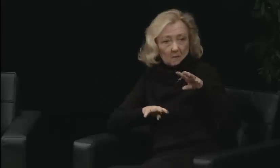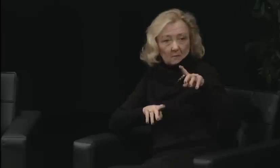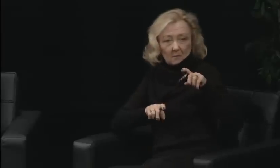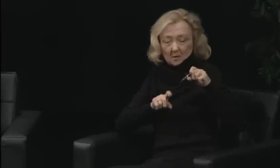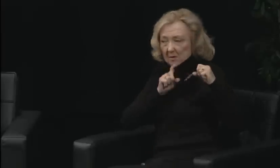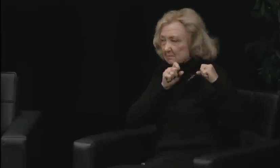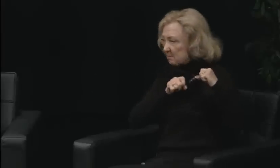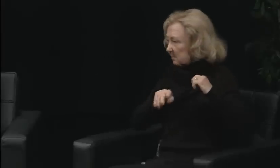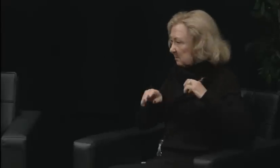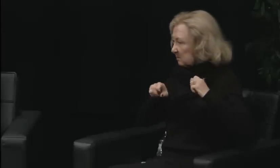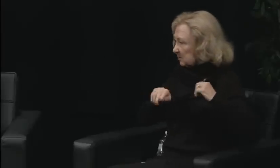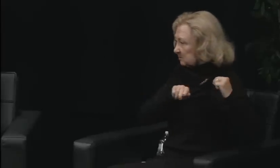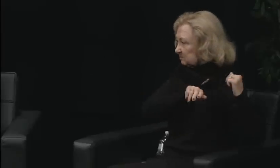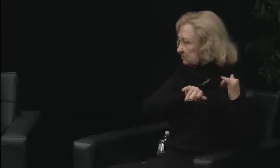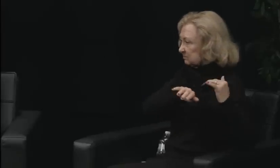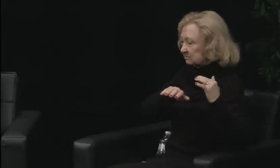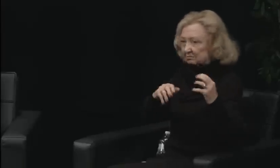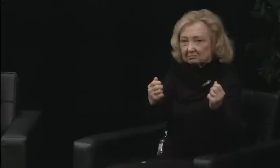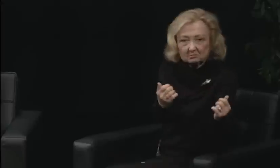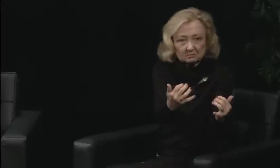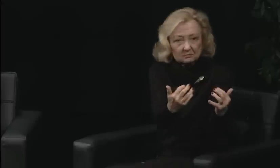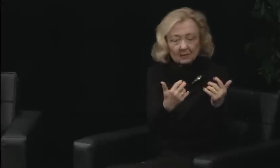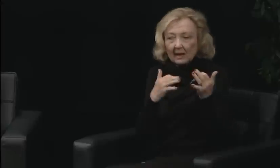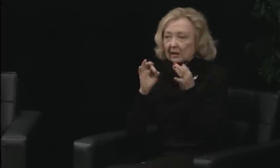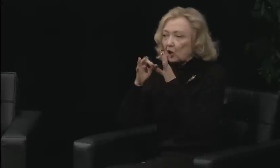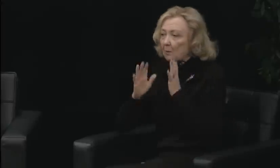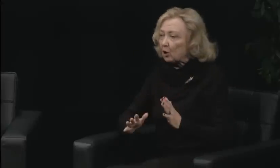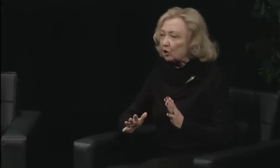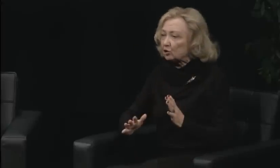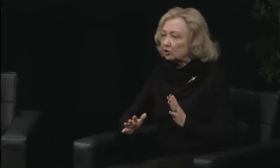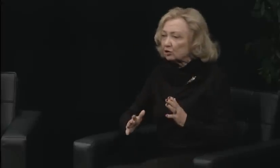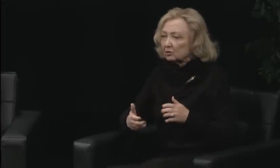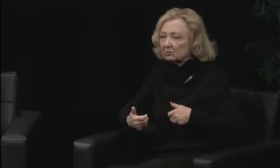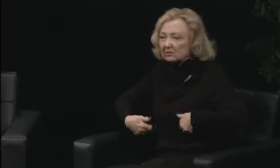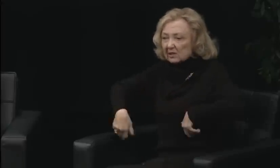because it was just a rolling machine that we kept building upon.